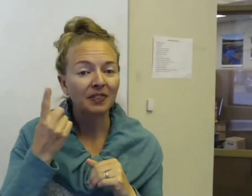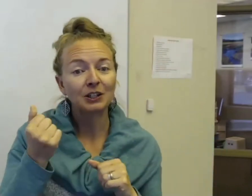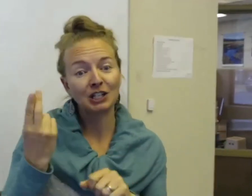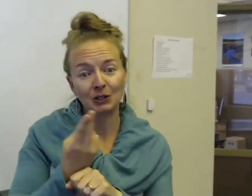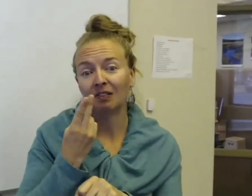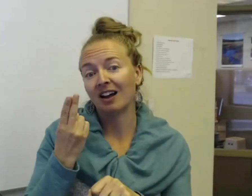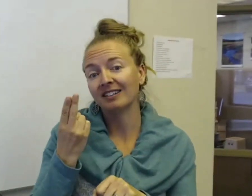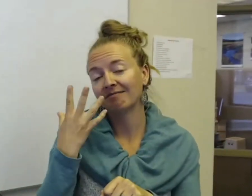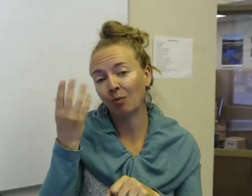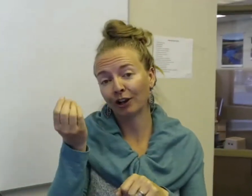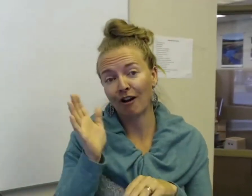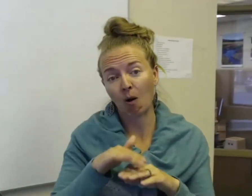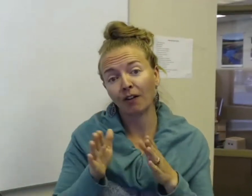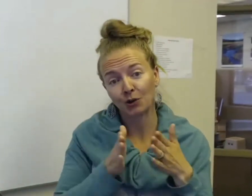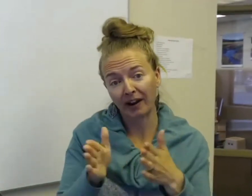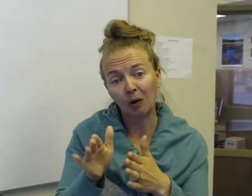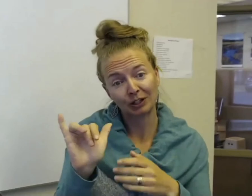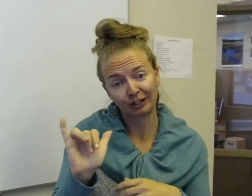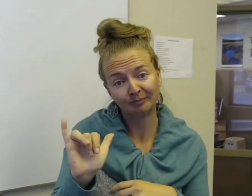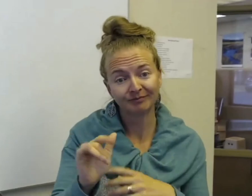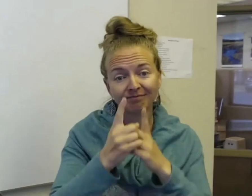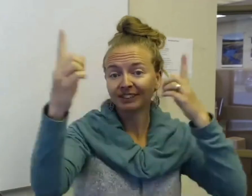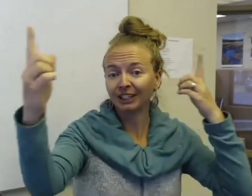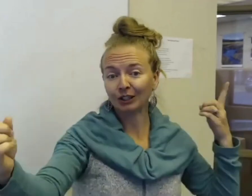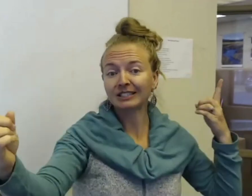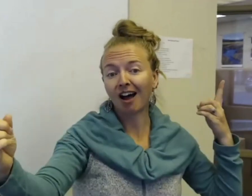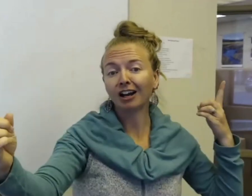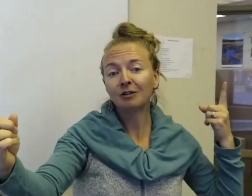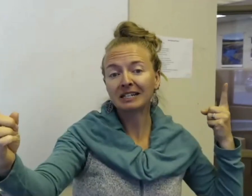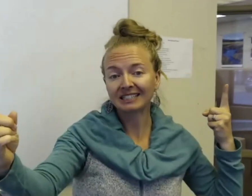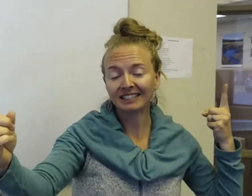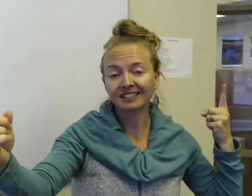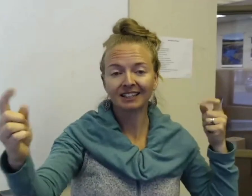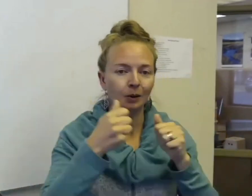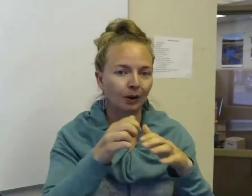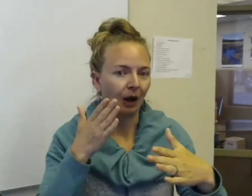that you can utilize while you're out on the trail too. You know you can sign from a distance